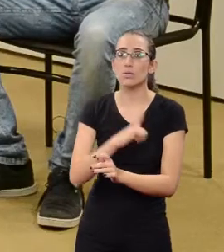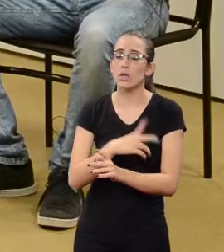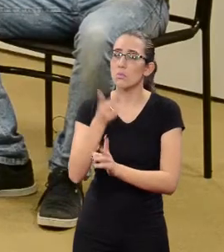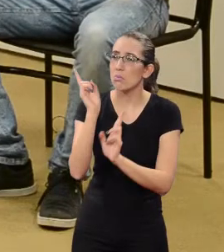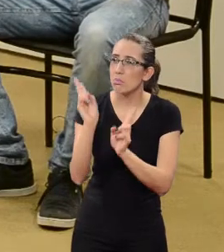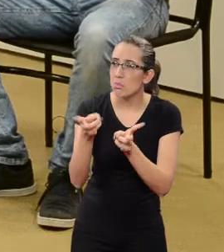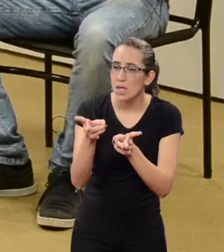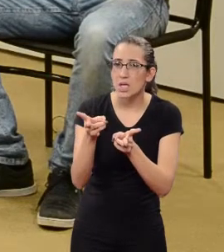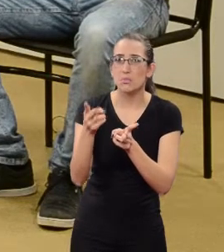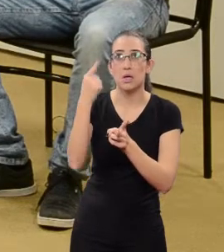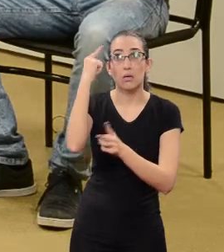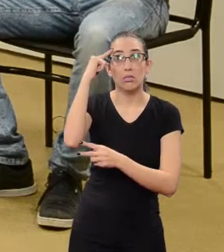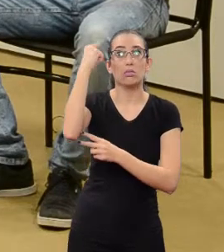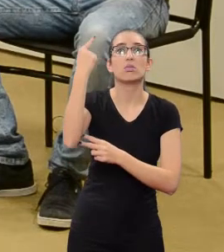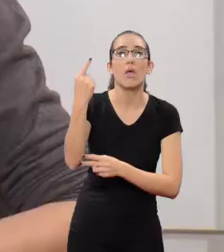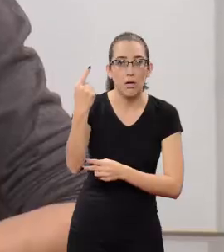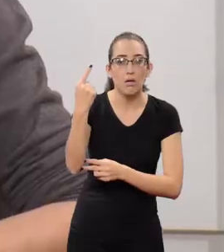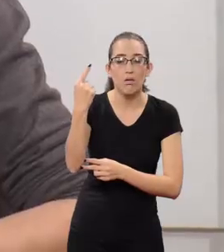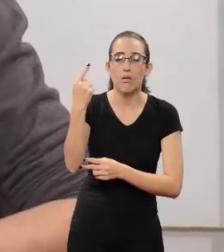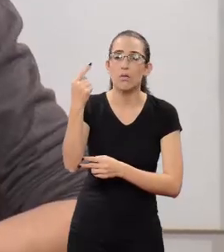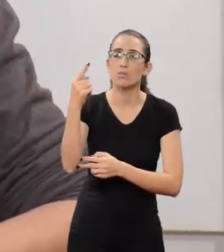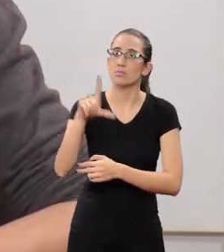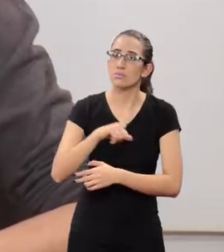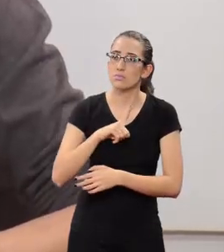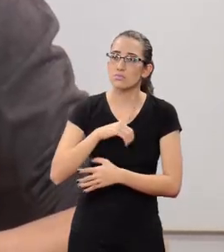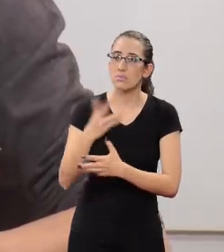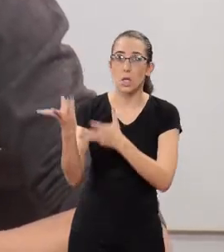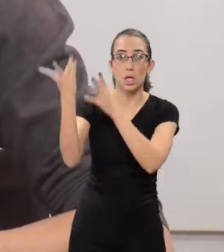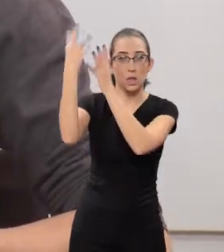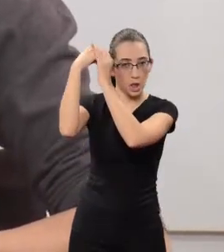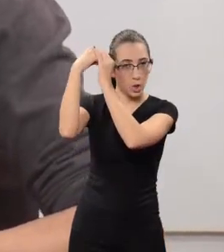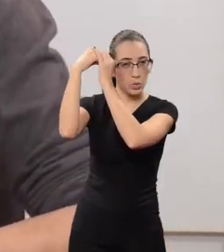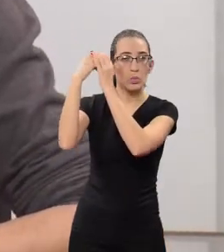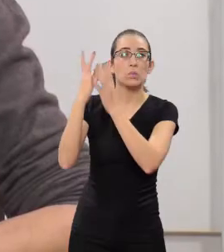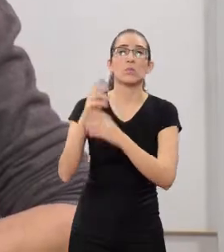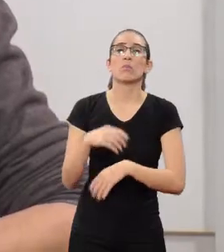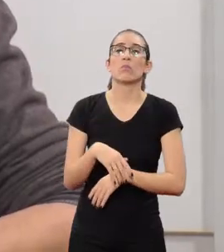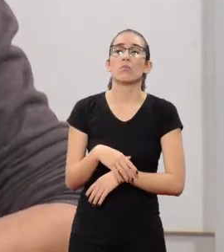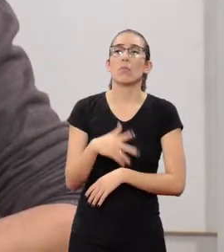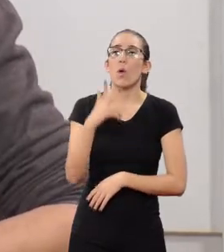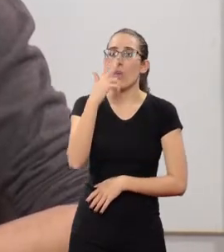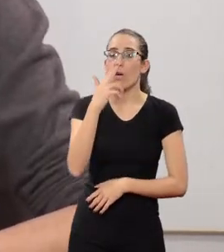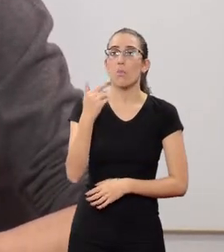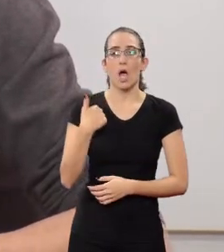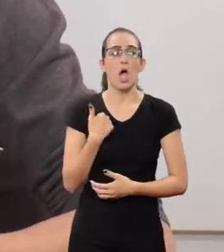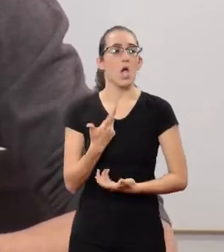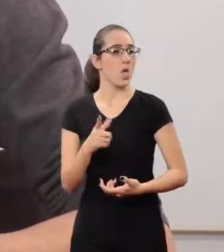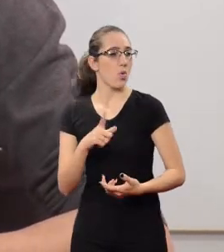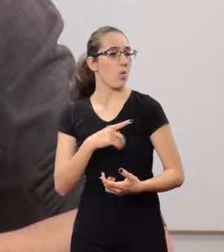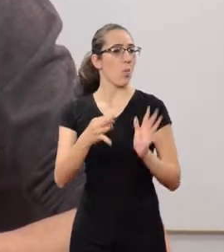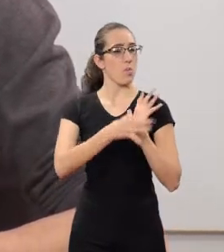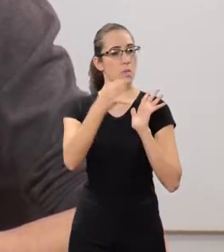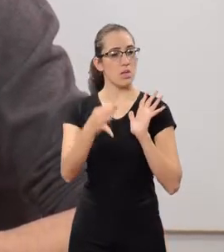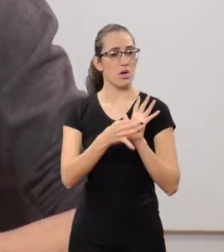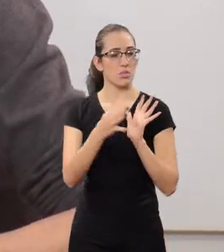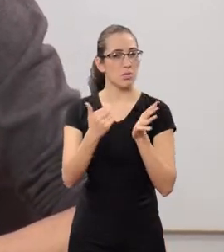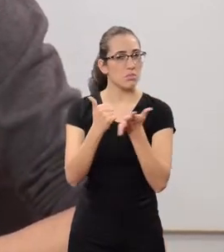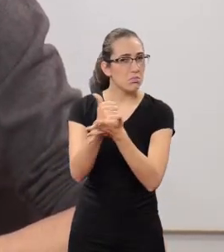they have this discourse, they build they try to build a discourse, but it's not supported by anything.